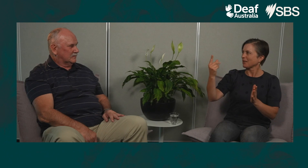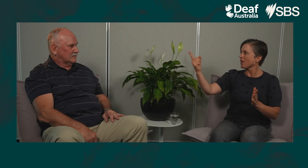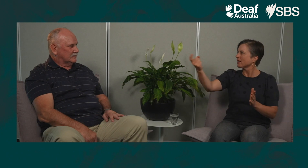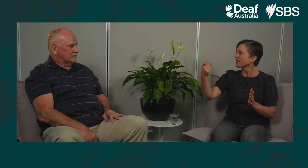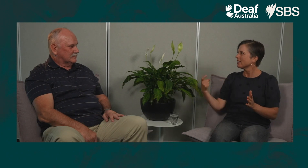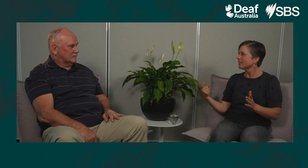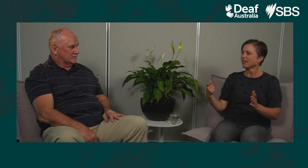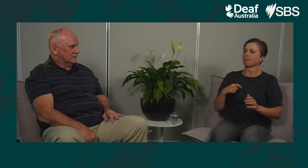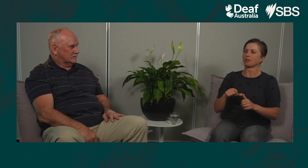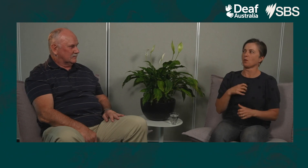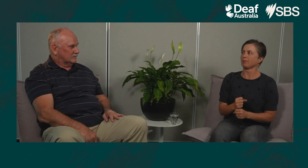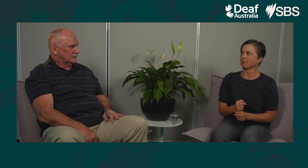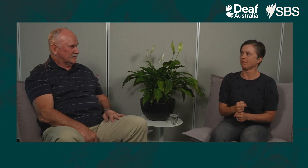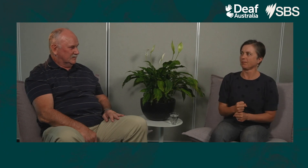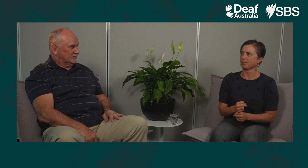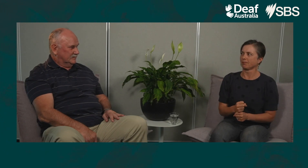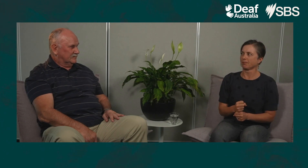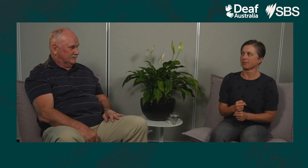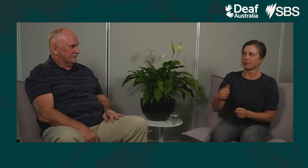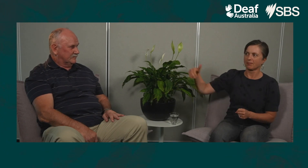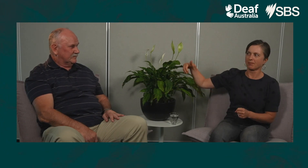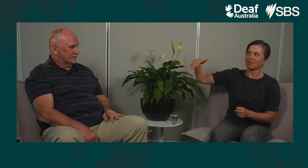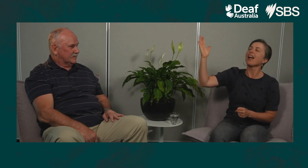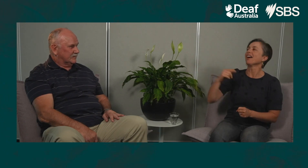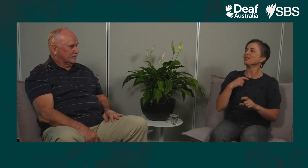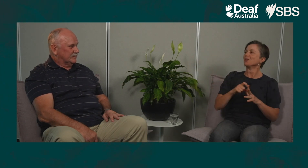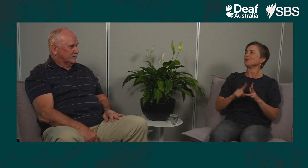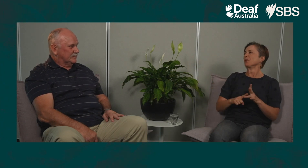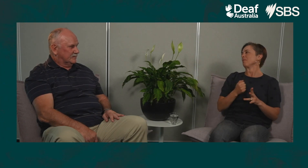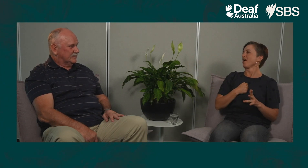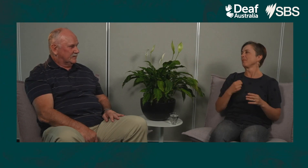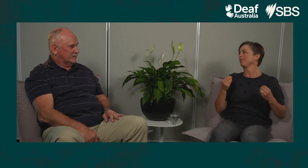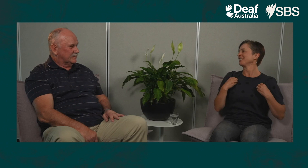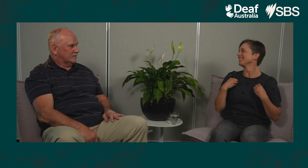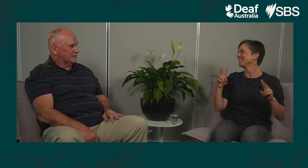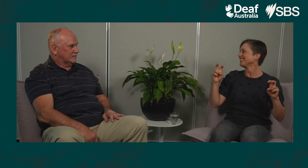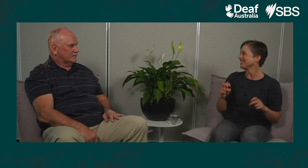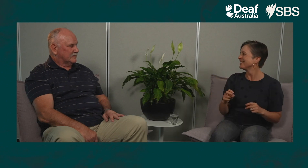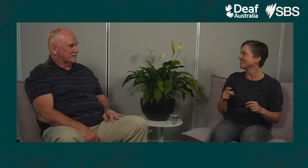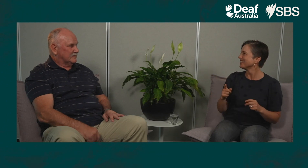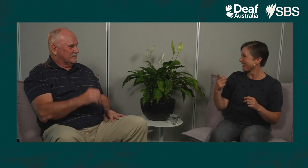but once they realise another person has entered the bathroom, they hold on… fearing of making any inappropriate noises.